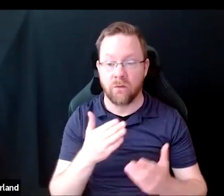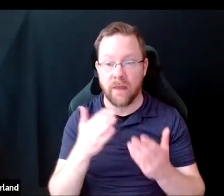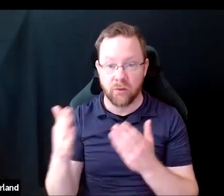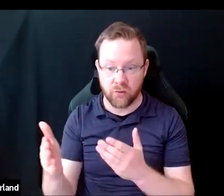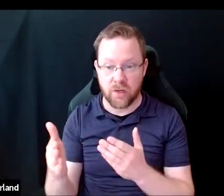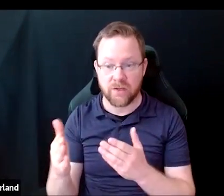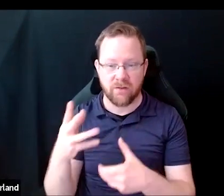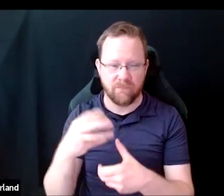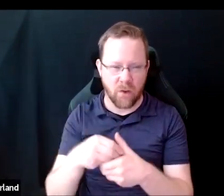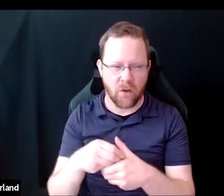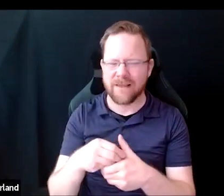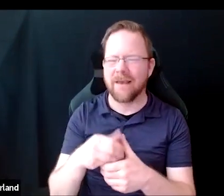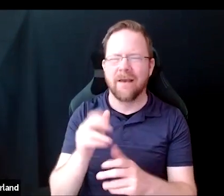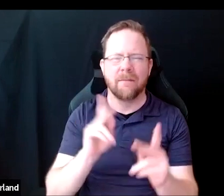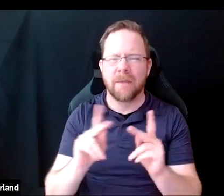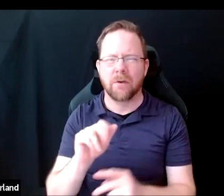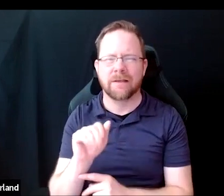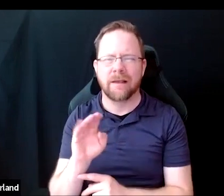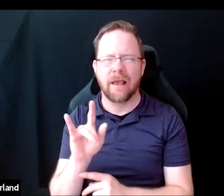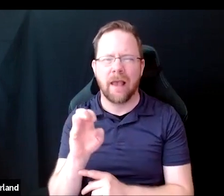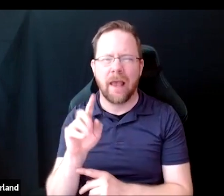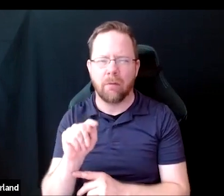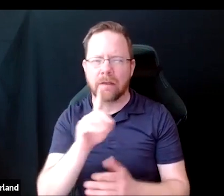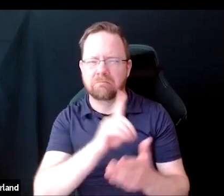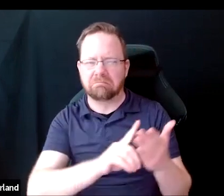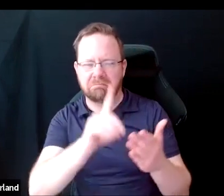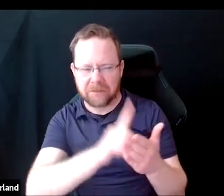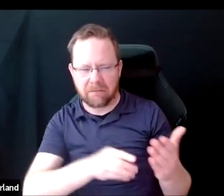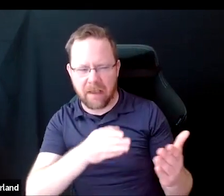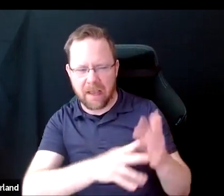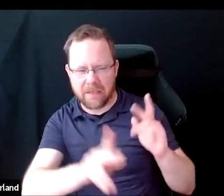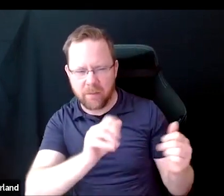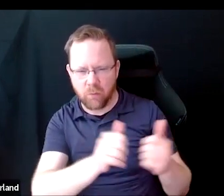ableist attitudes towards scientists with disabilities.